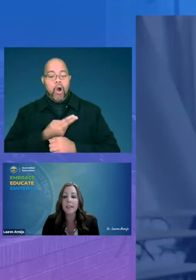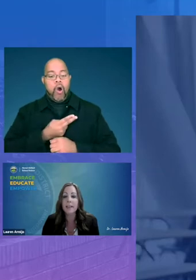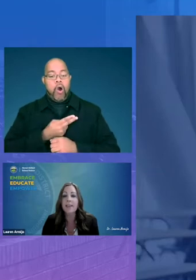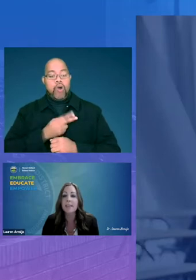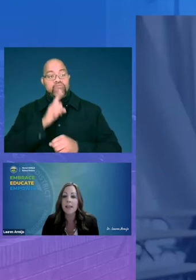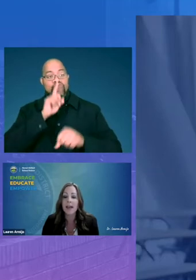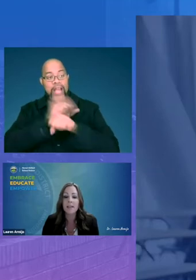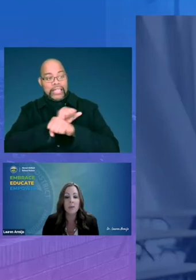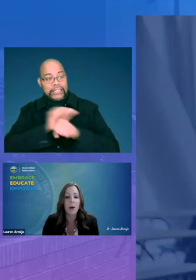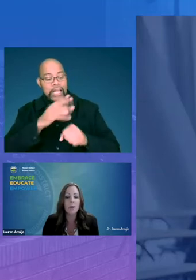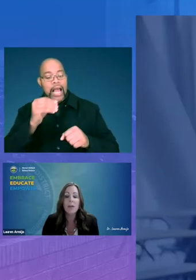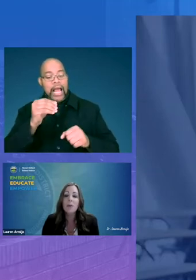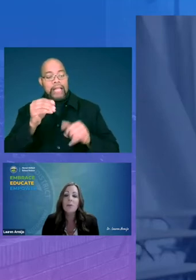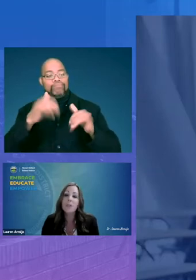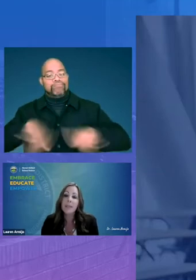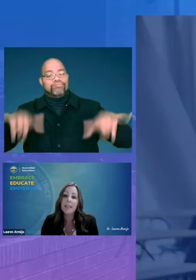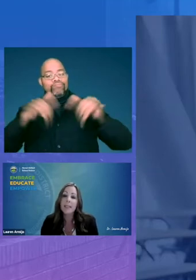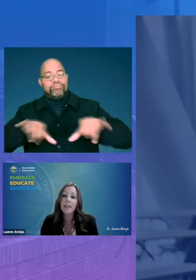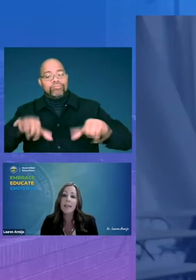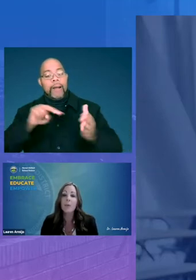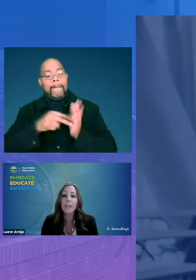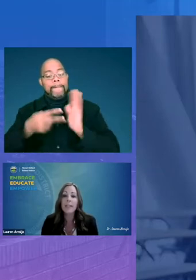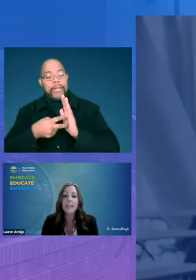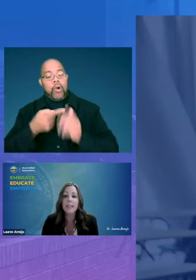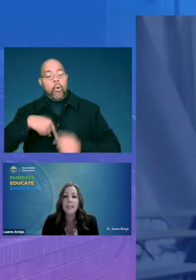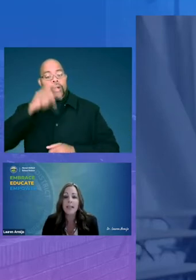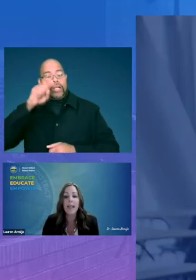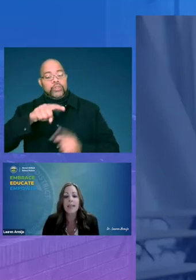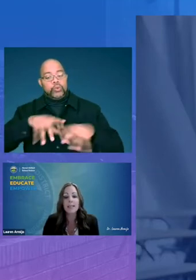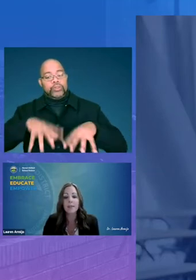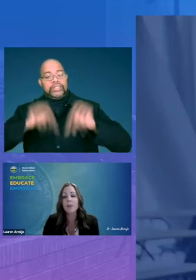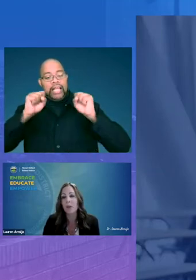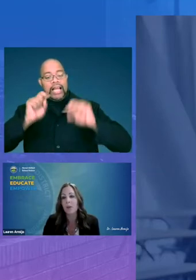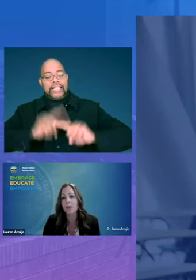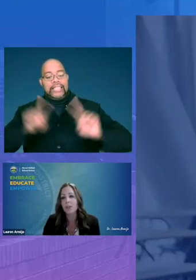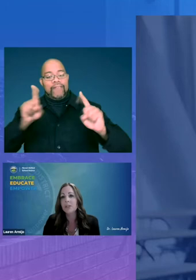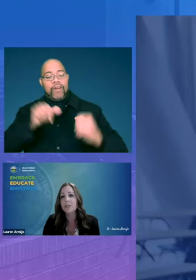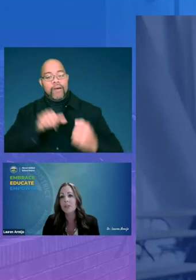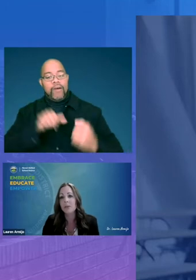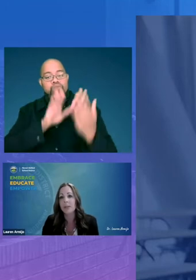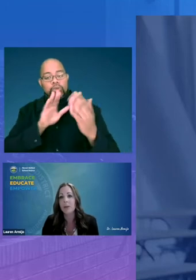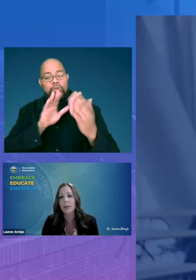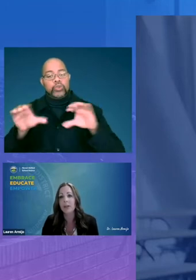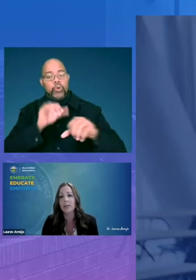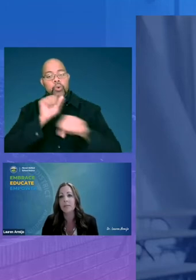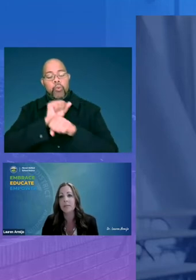and the status quo which means that we needed to take a different approach to doing the work